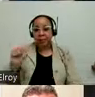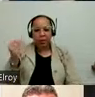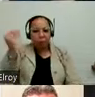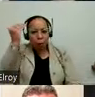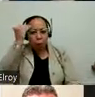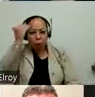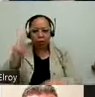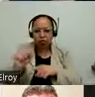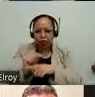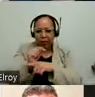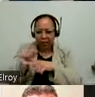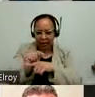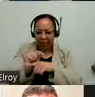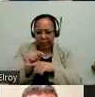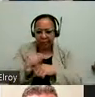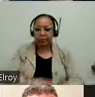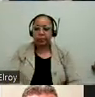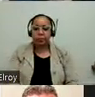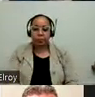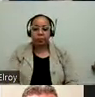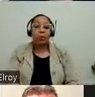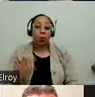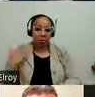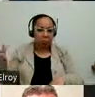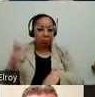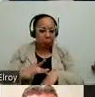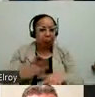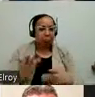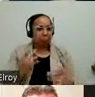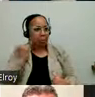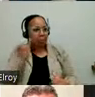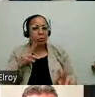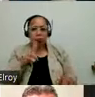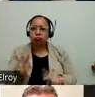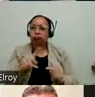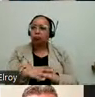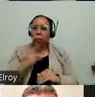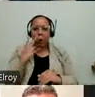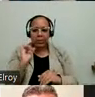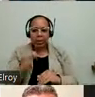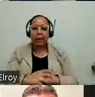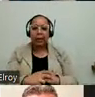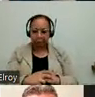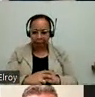then we will also go outside and get a sense of what it looks like. And then